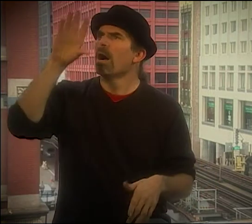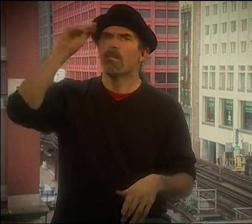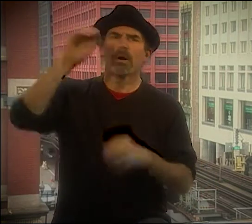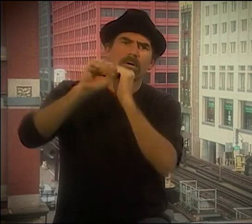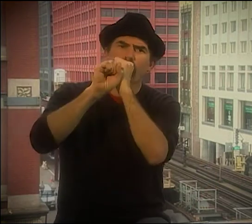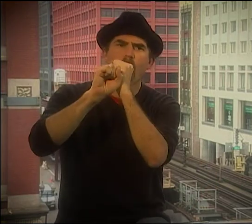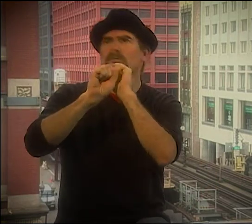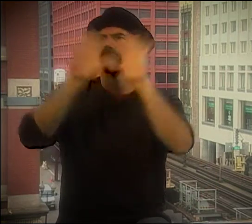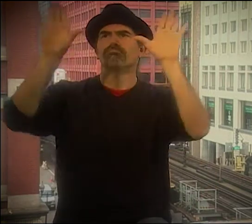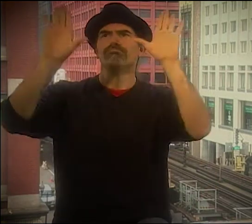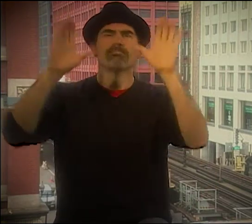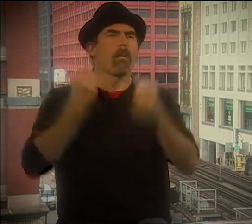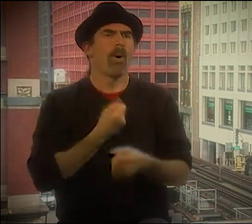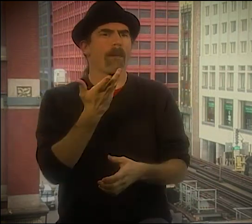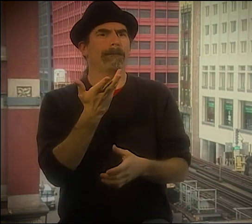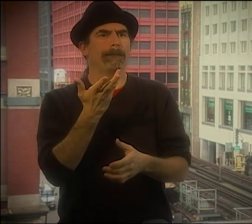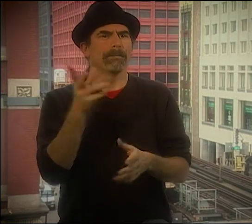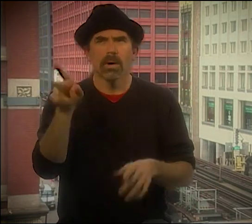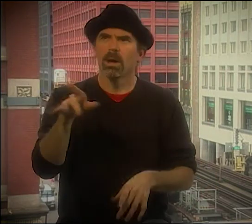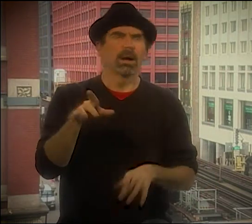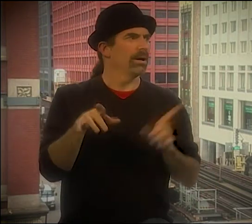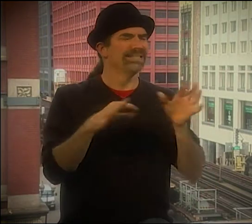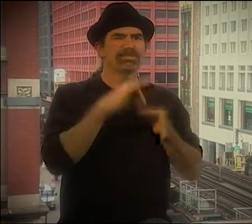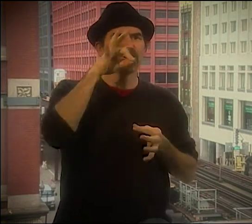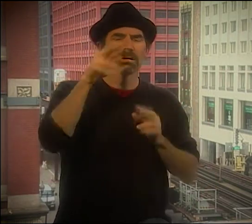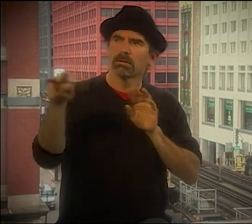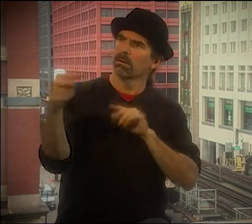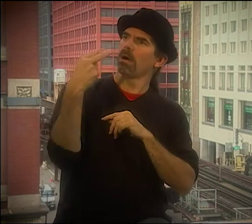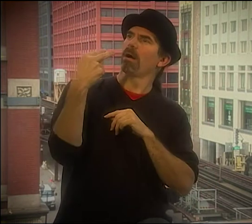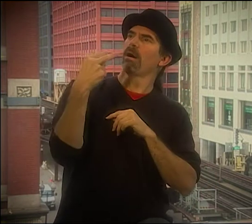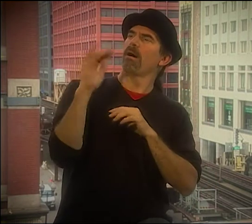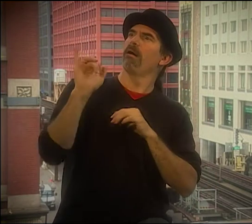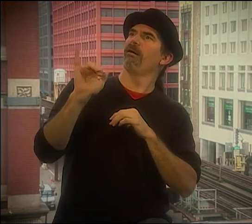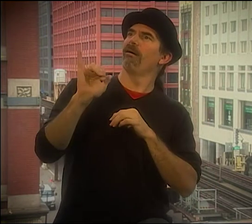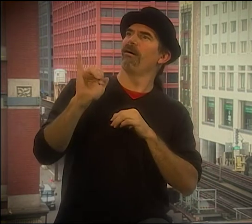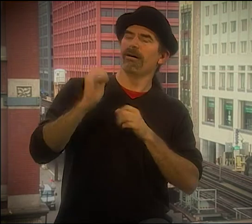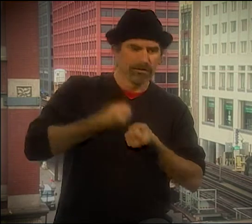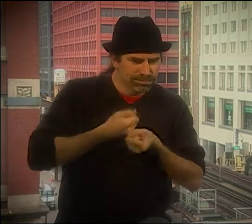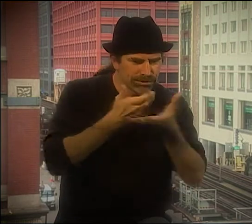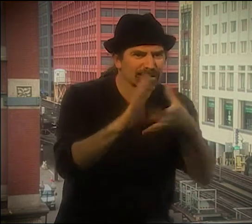AND THE STORY WILL HAPPEN AND GO ALONG FOR A WHILE. AND IN THE FIRST PART WHERE THESE PEOPLE DIGGING, AND THEY